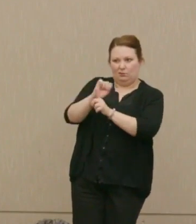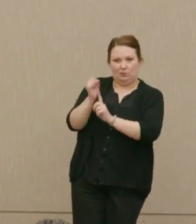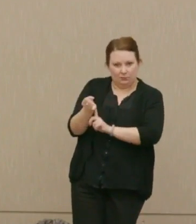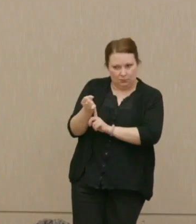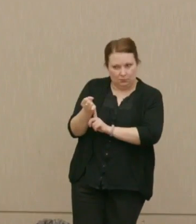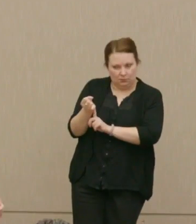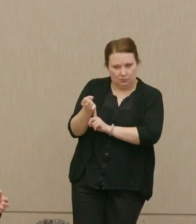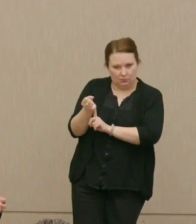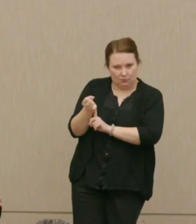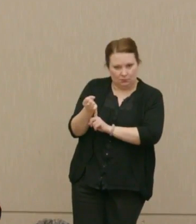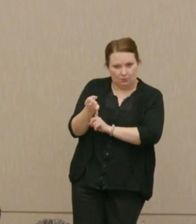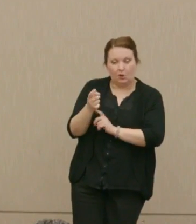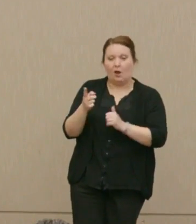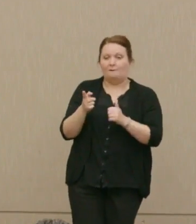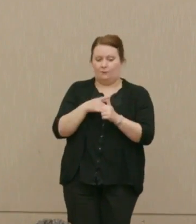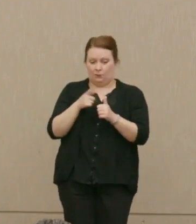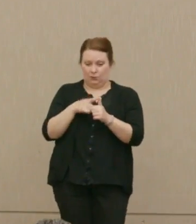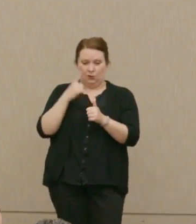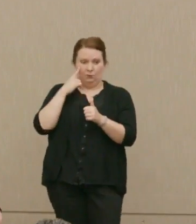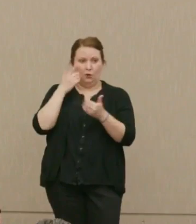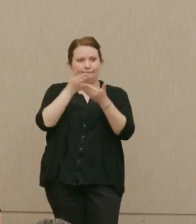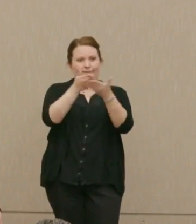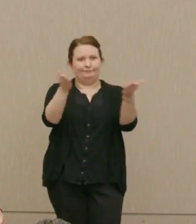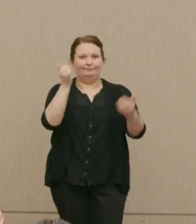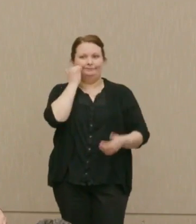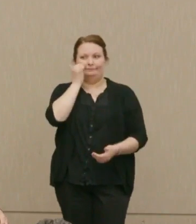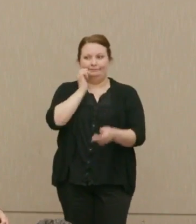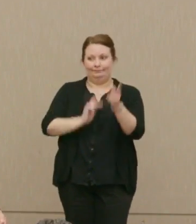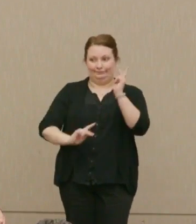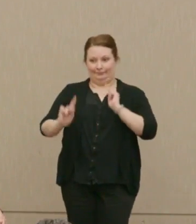Dr. Ellsberg: The first thing I think, as for the public, is for the president to be